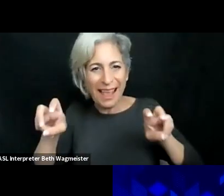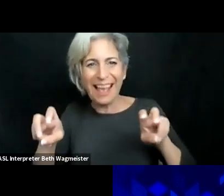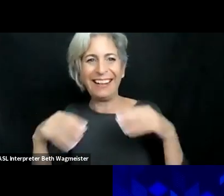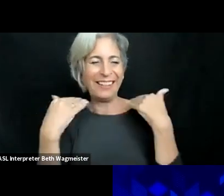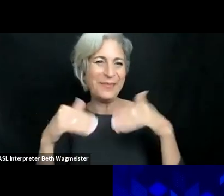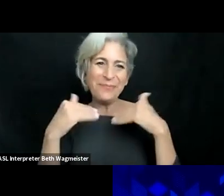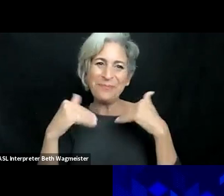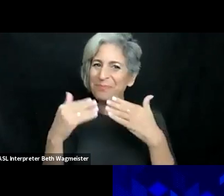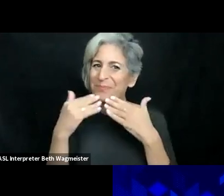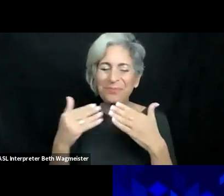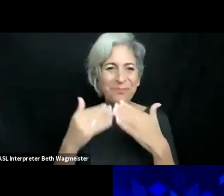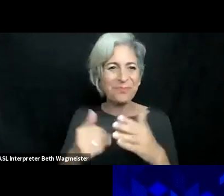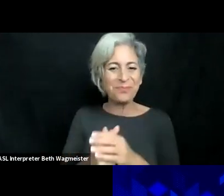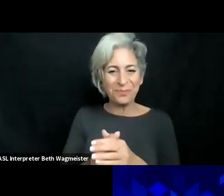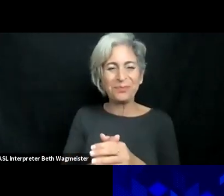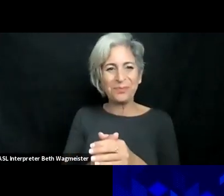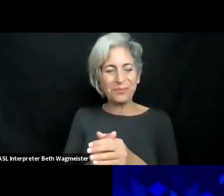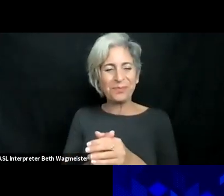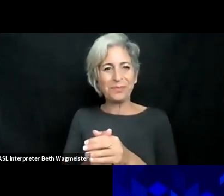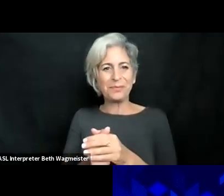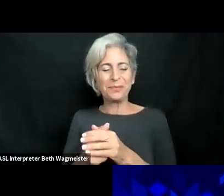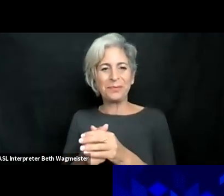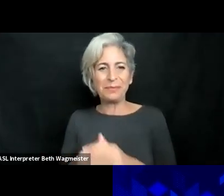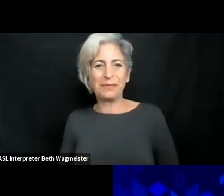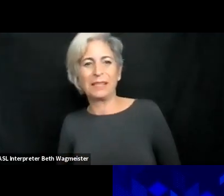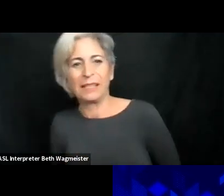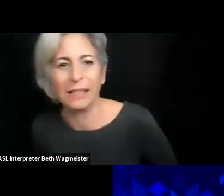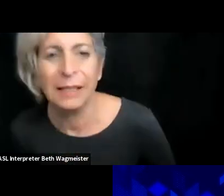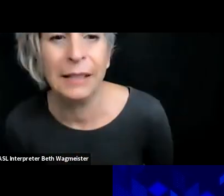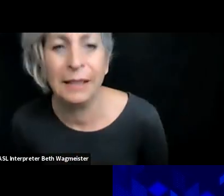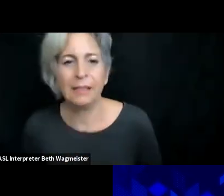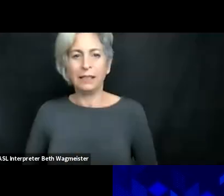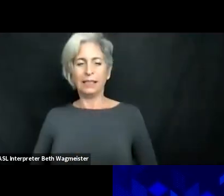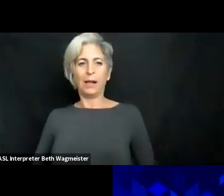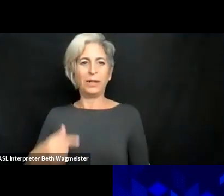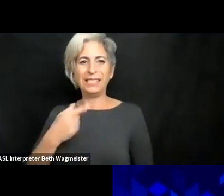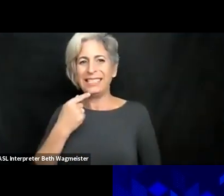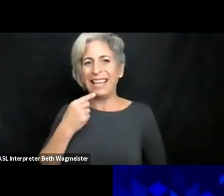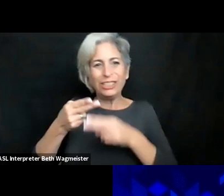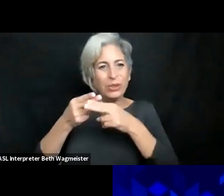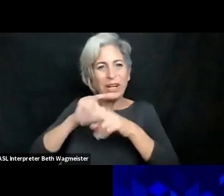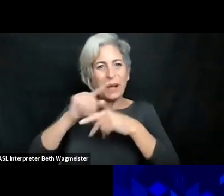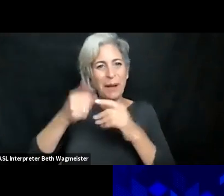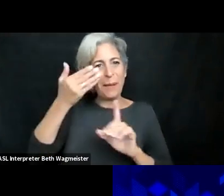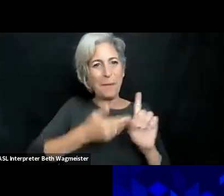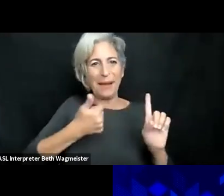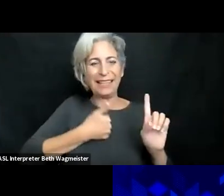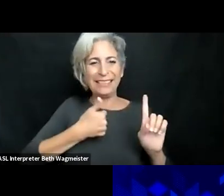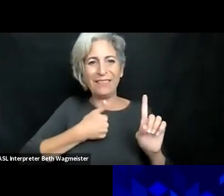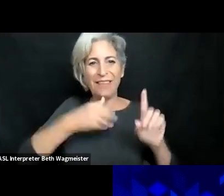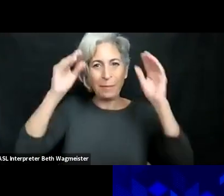clear. I'm honored to be part of this